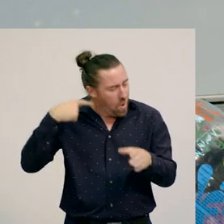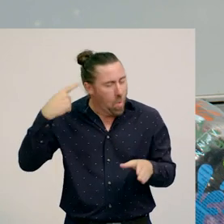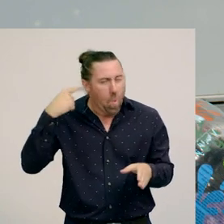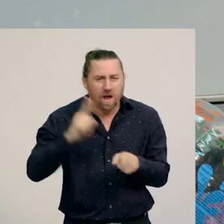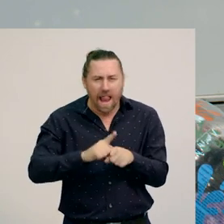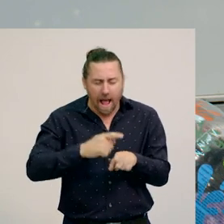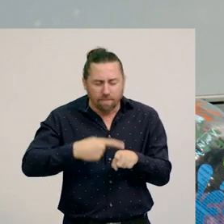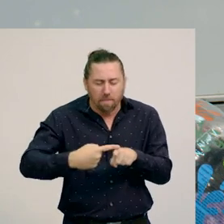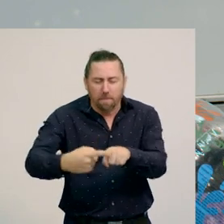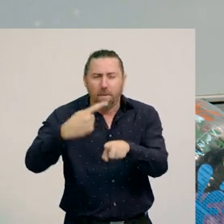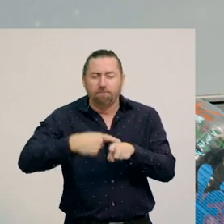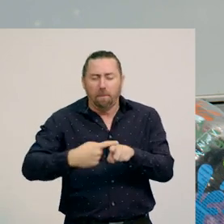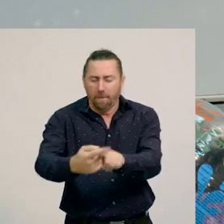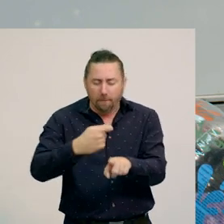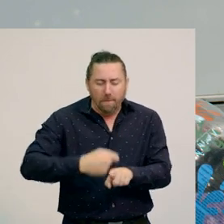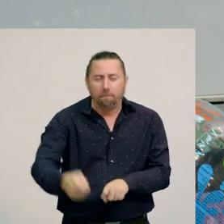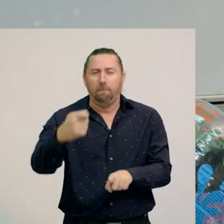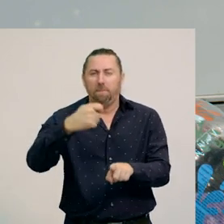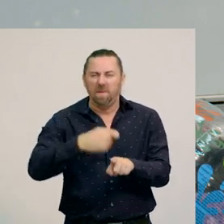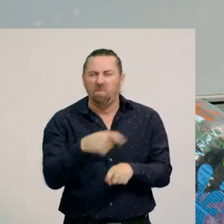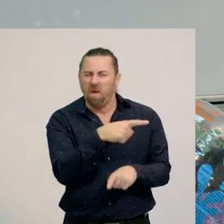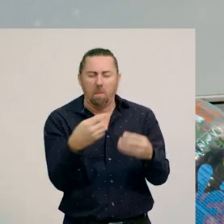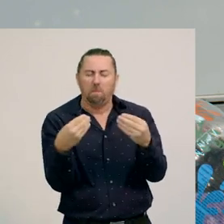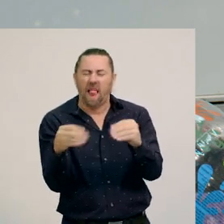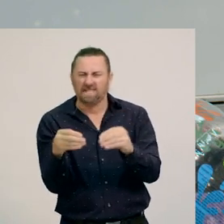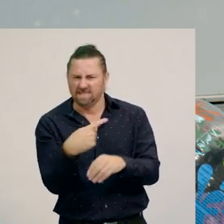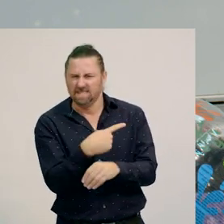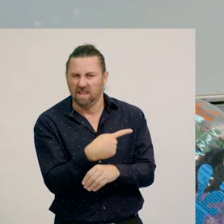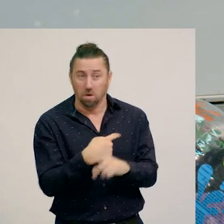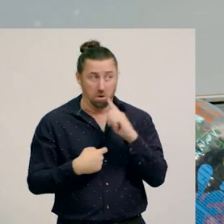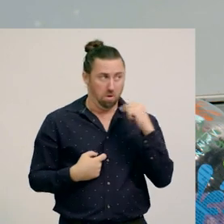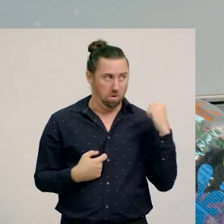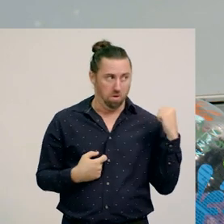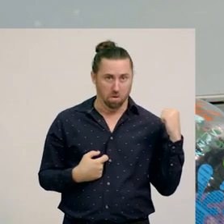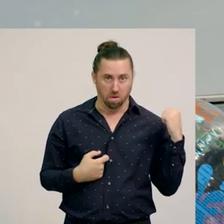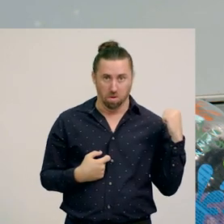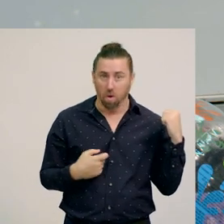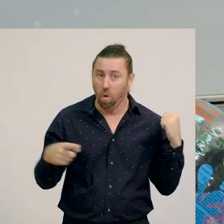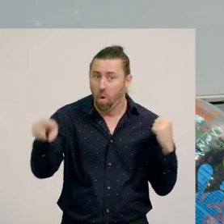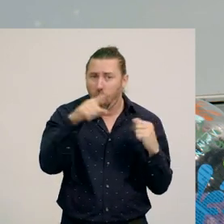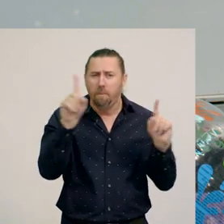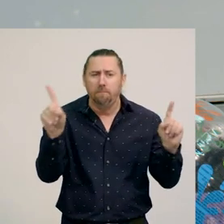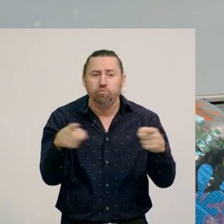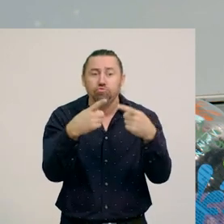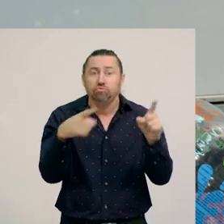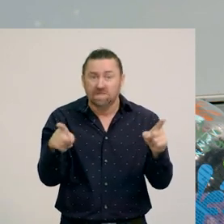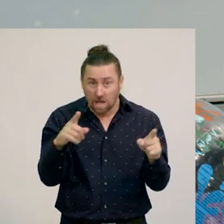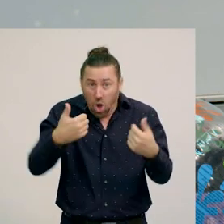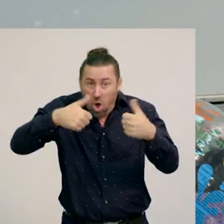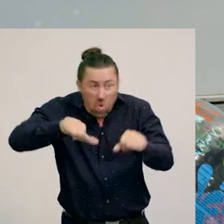[scraping sound] This is just a plastic toy one. But here’s a more serious one that a musician friend of mine owns.